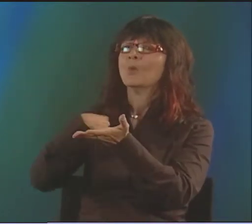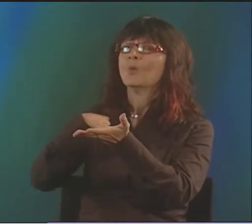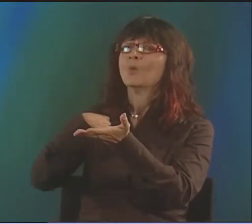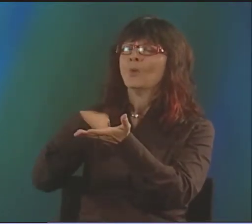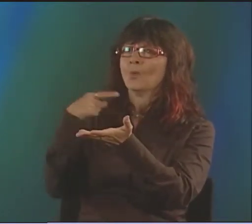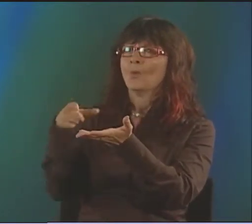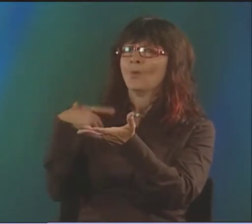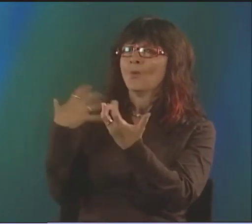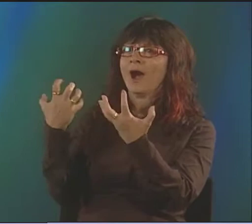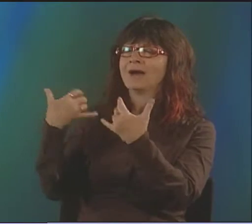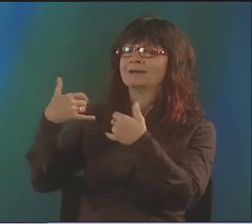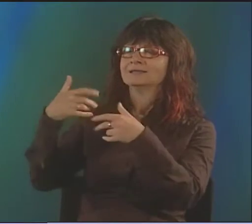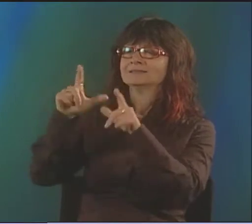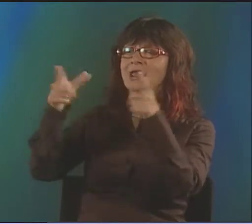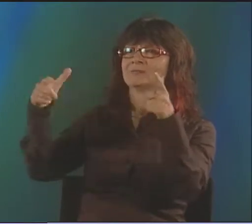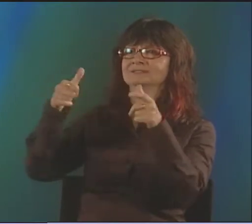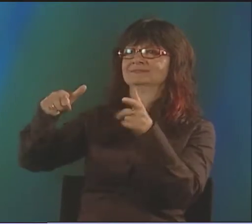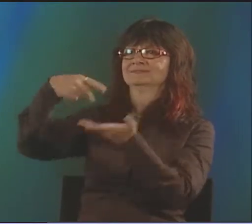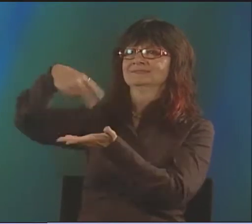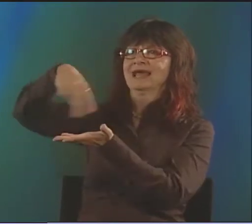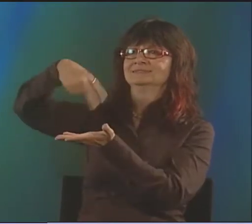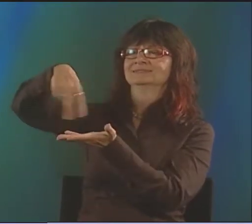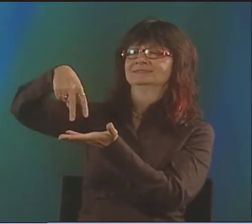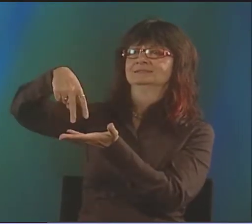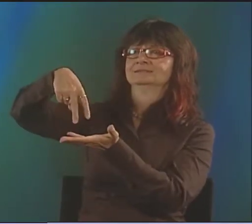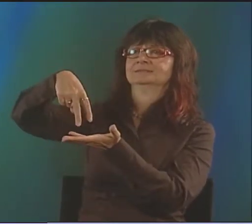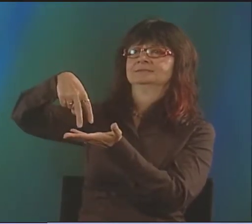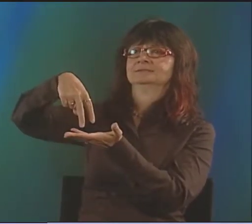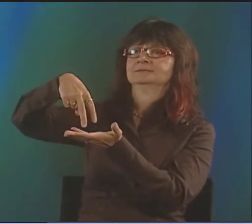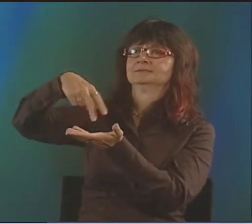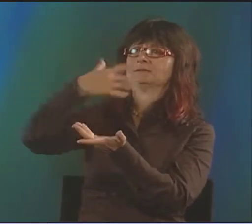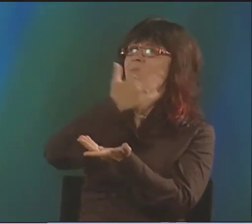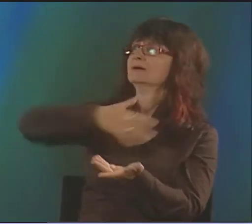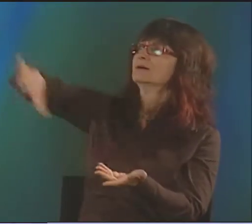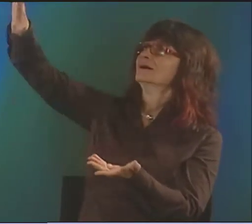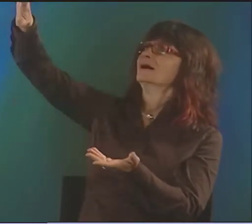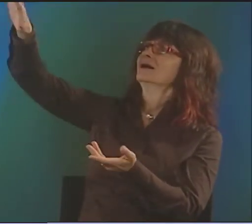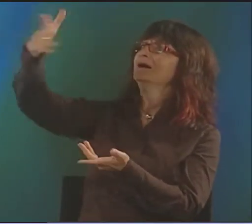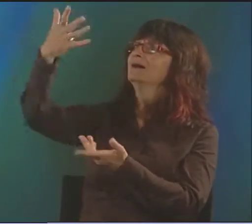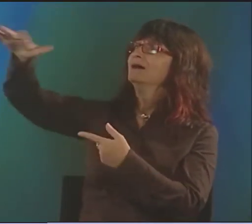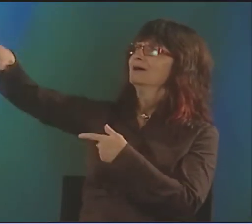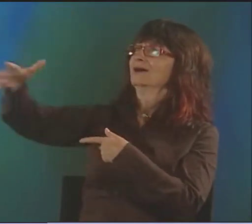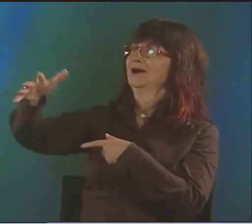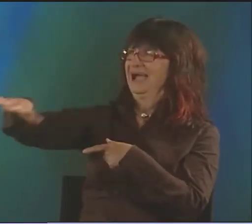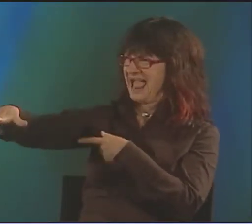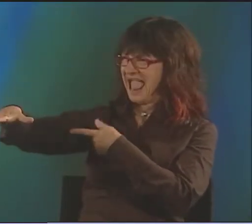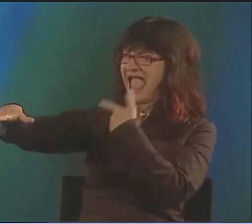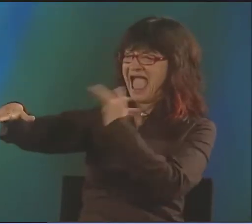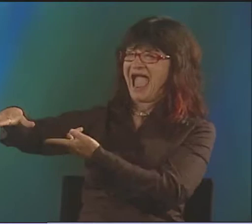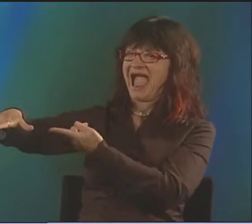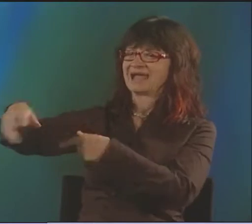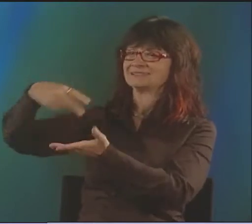AND HOW LANGUAGE WAS ACTUALLY A FORM OF DANCE AS WELL. LANGUAGE IS A DANCE.